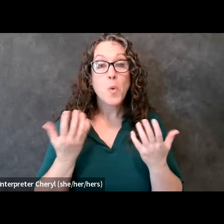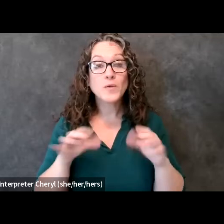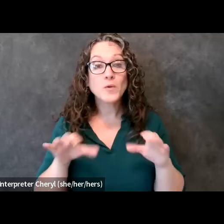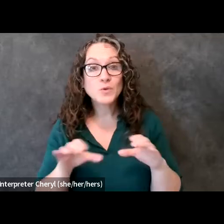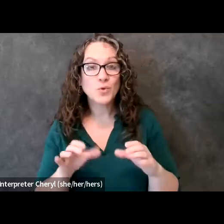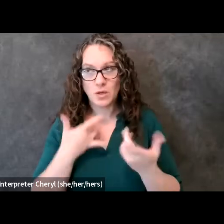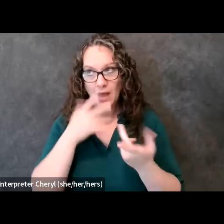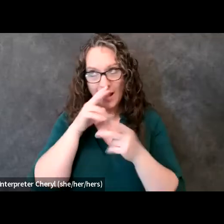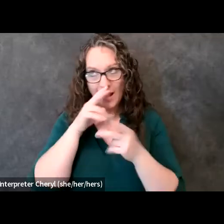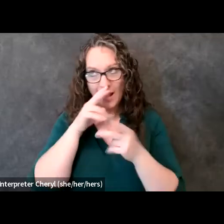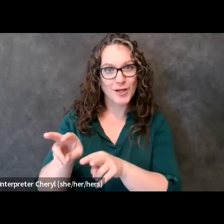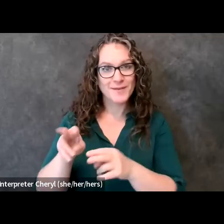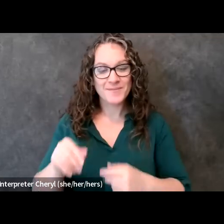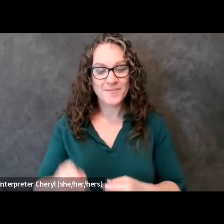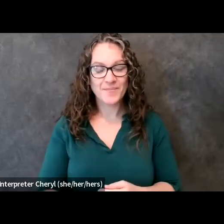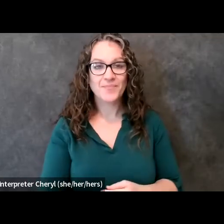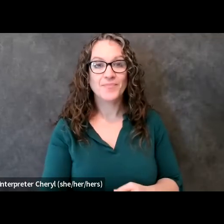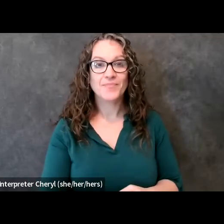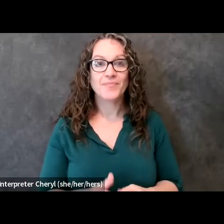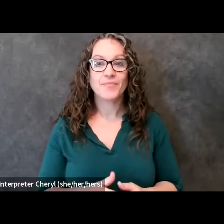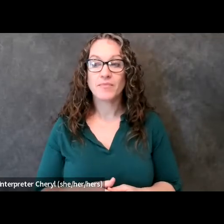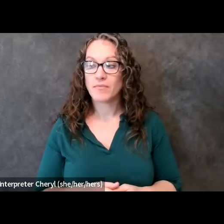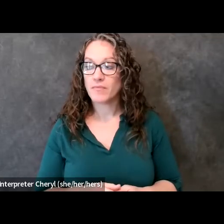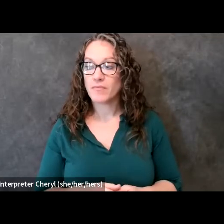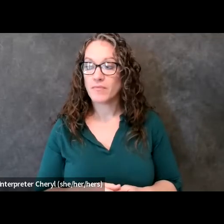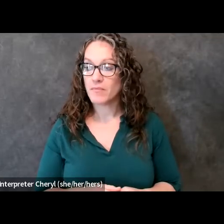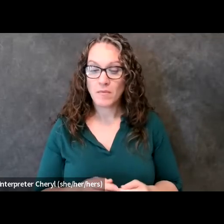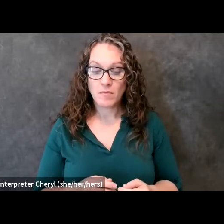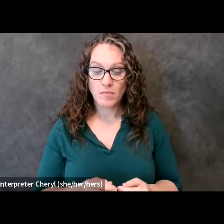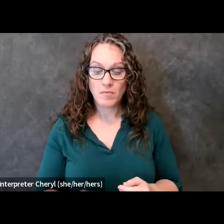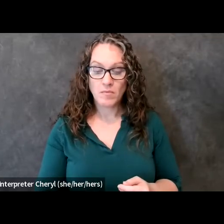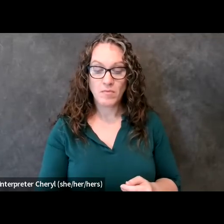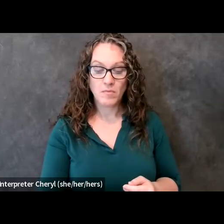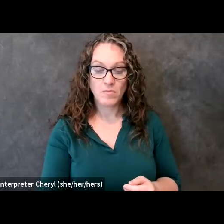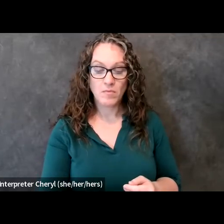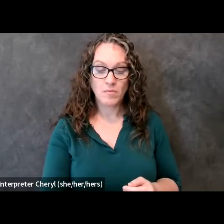and check out more about what we do as a national organization so there's the opportunity to be a